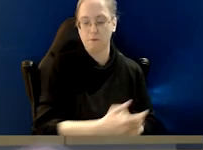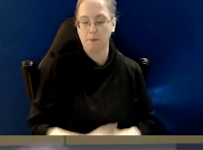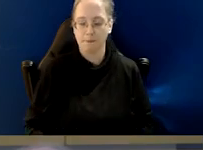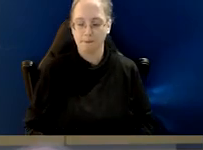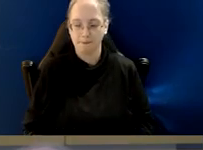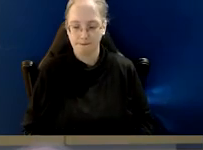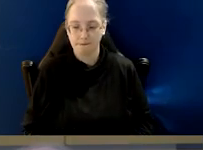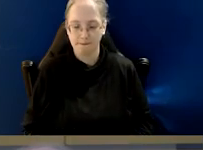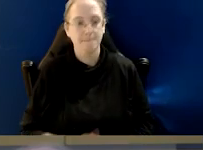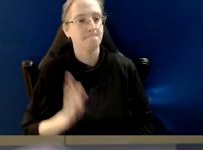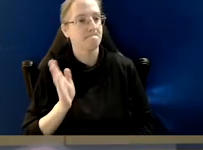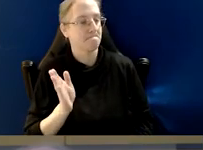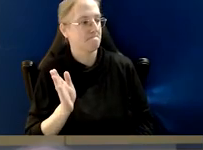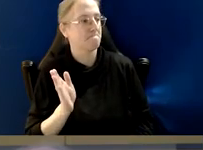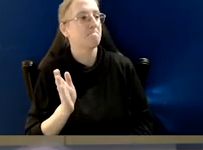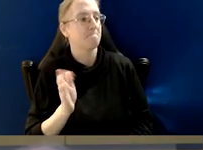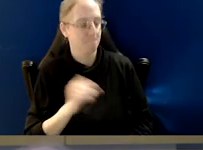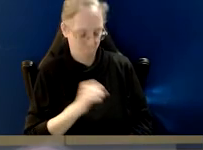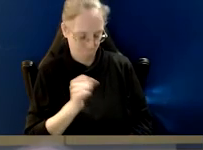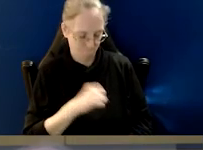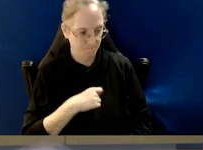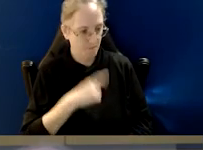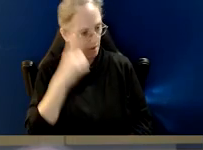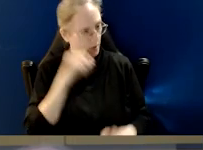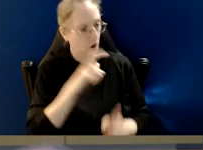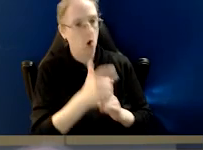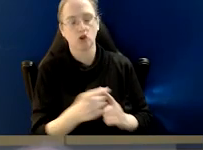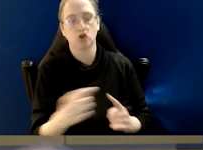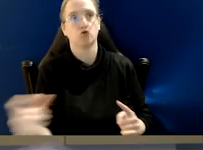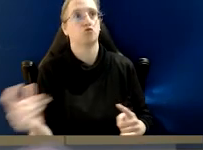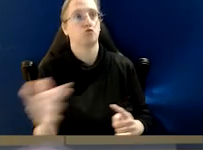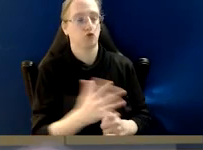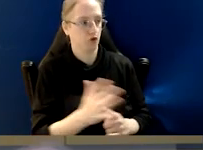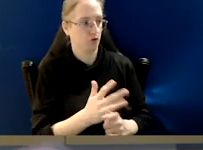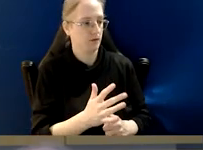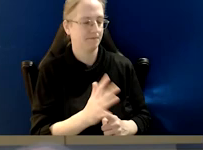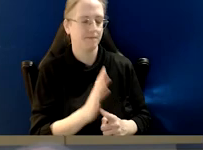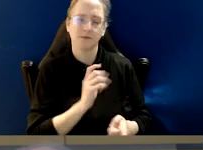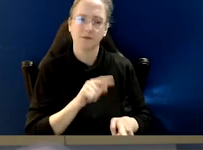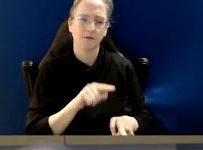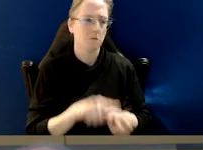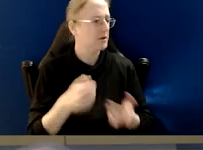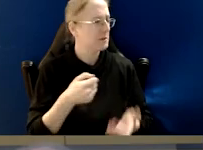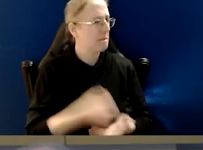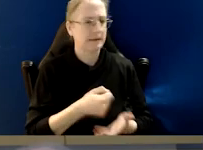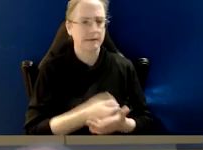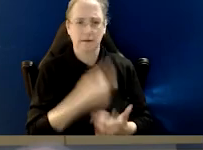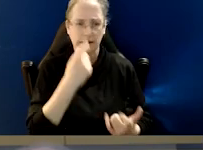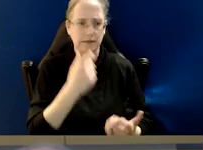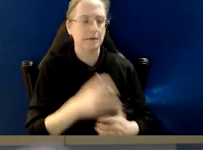Look, I think culture is crucial it's really the most fundamental issue.